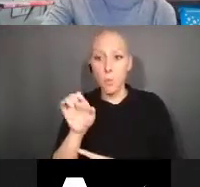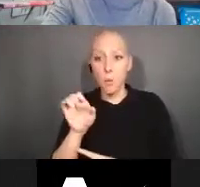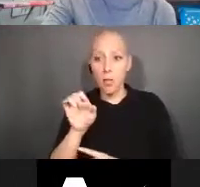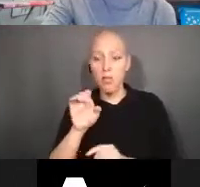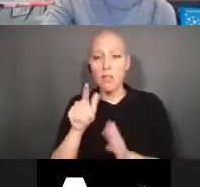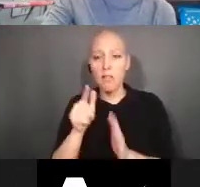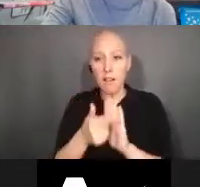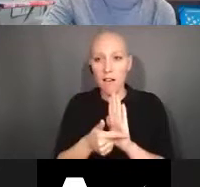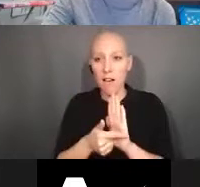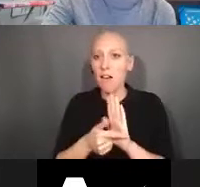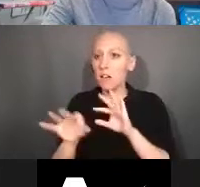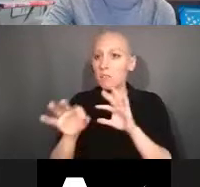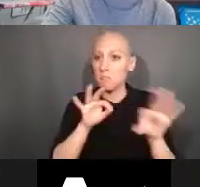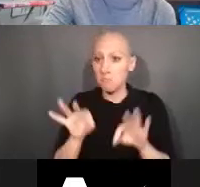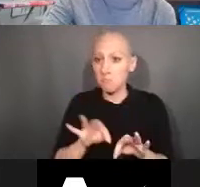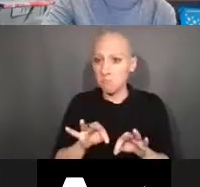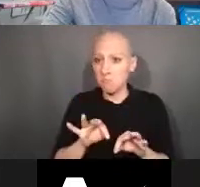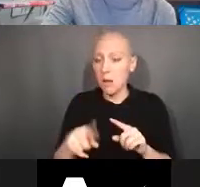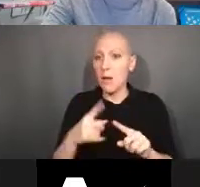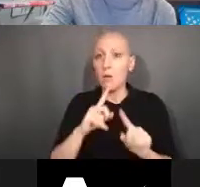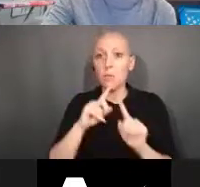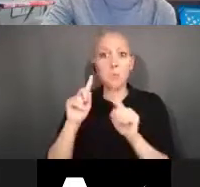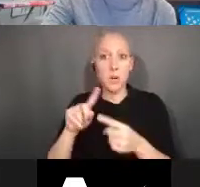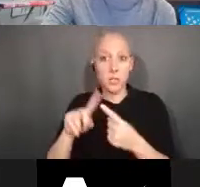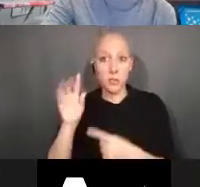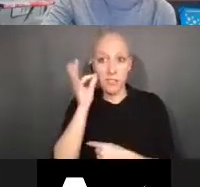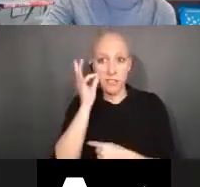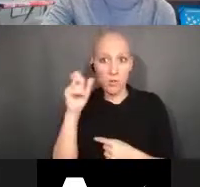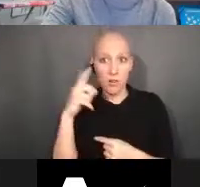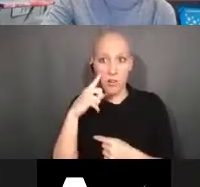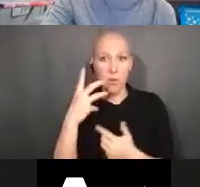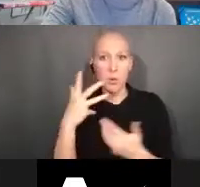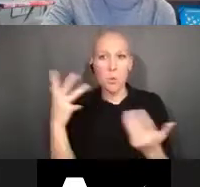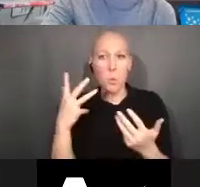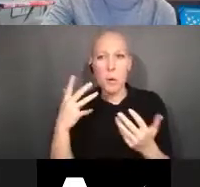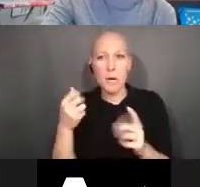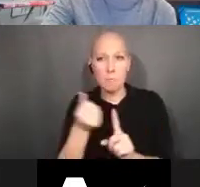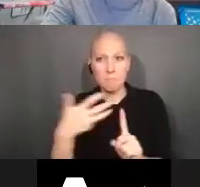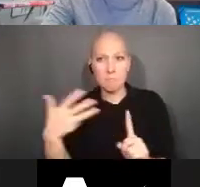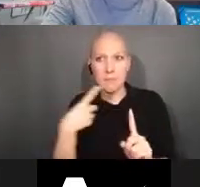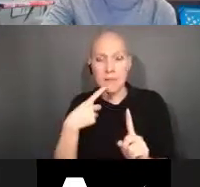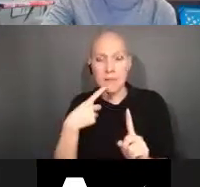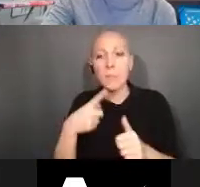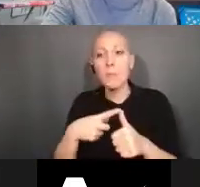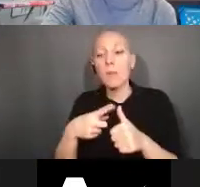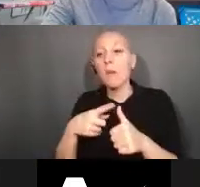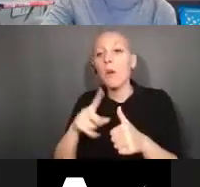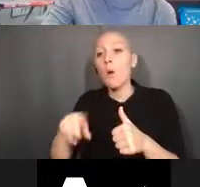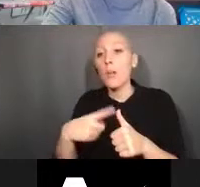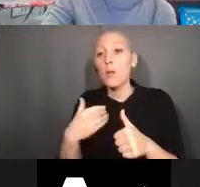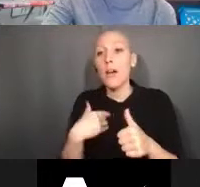is that you must report when you have a subject invention, a subject invention is an invention